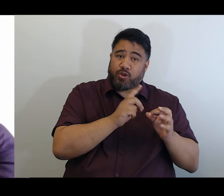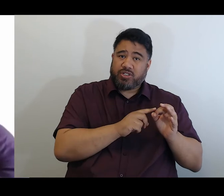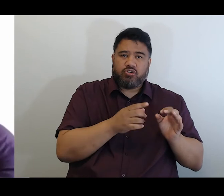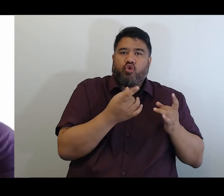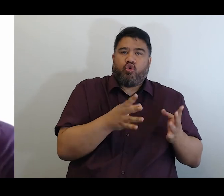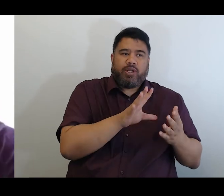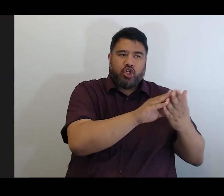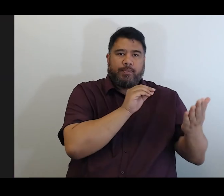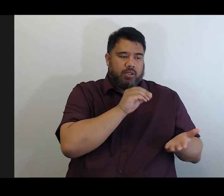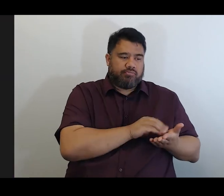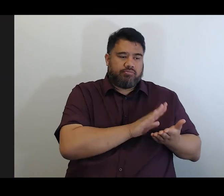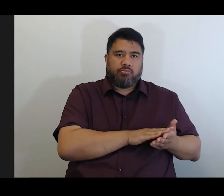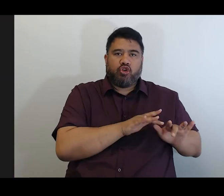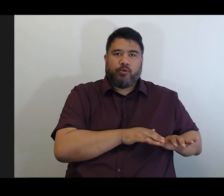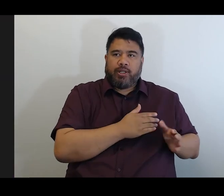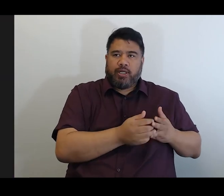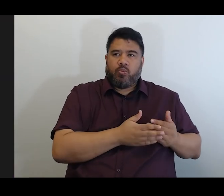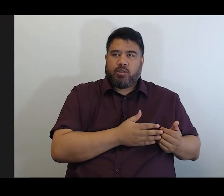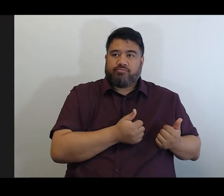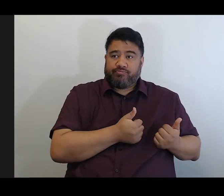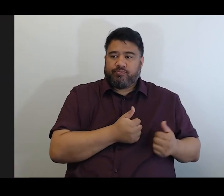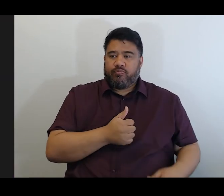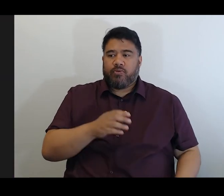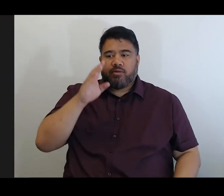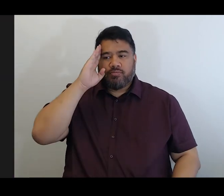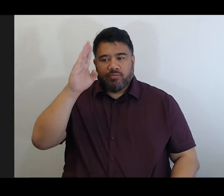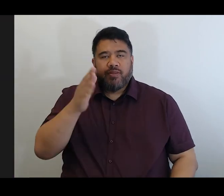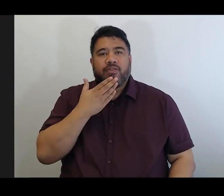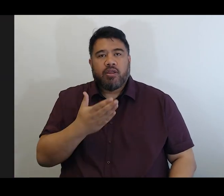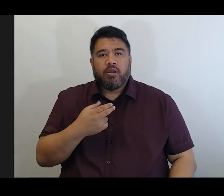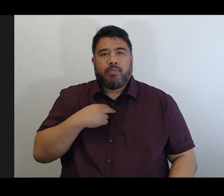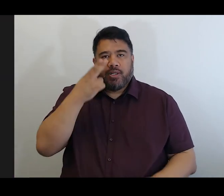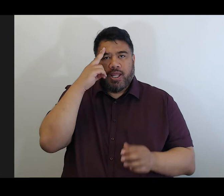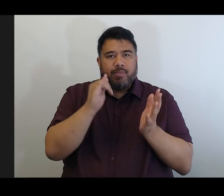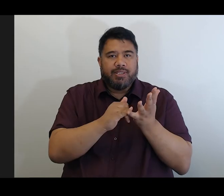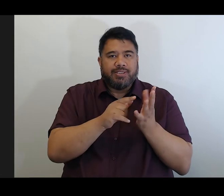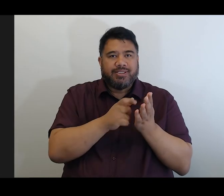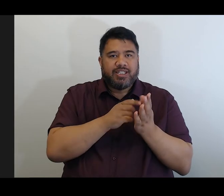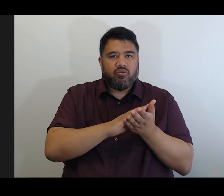Awesome, kia ora koutou my name is Sarah and I'm the founder of the Facebook group.